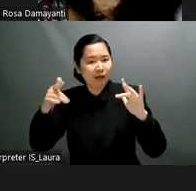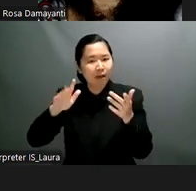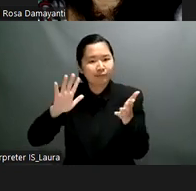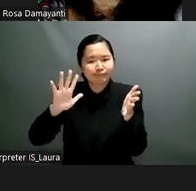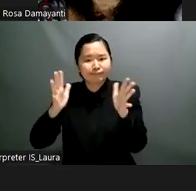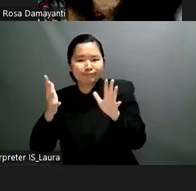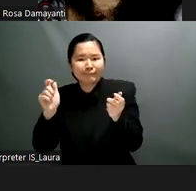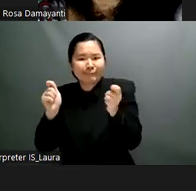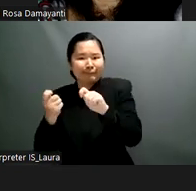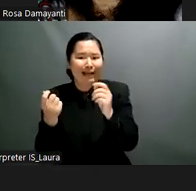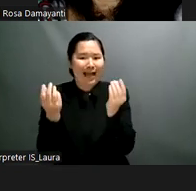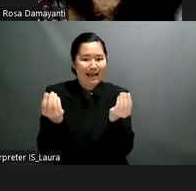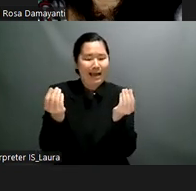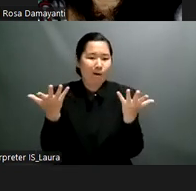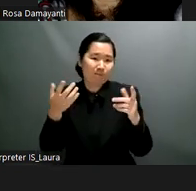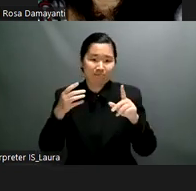is not the only solution there's a lot of other related